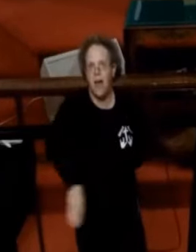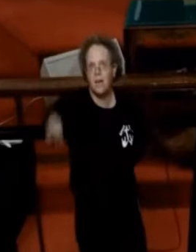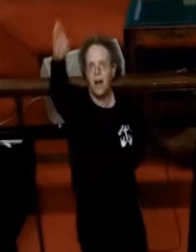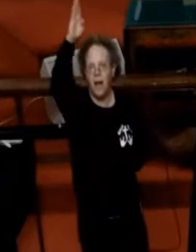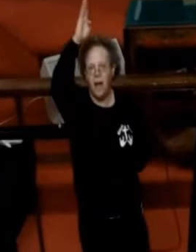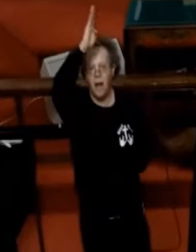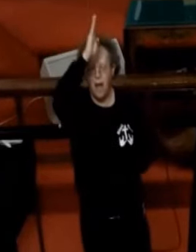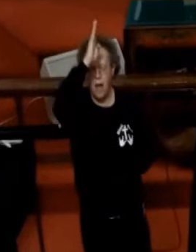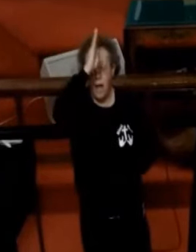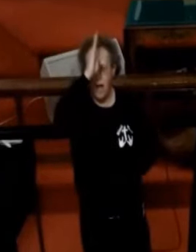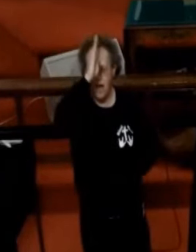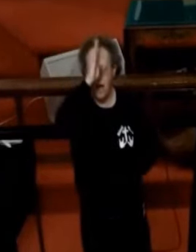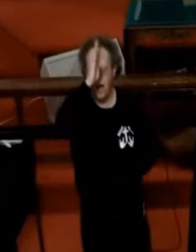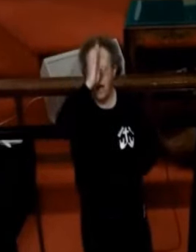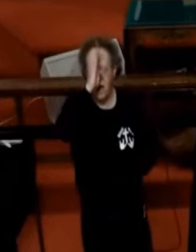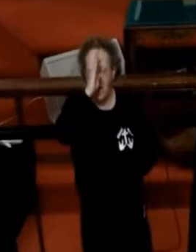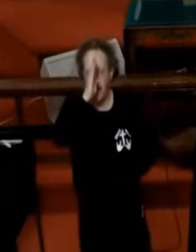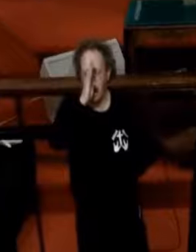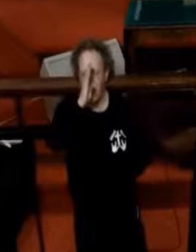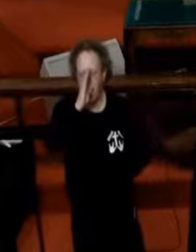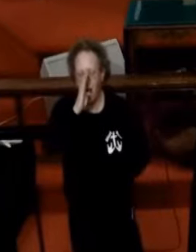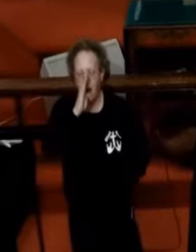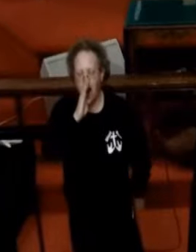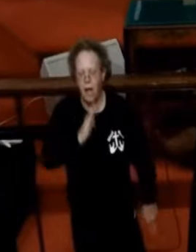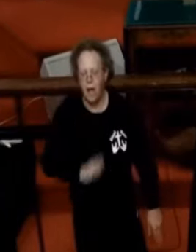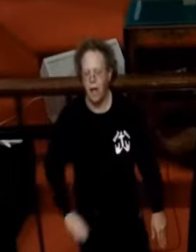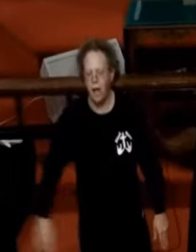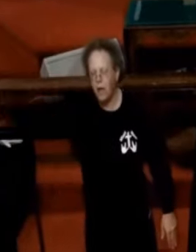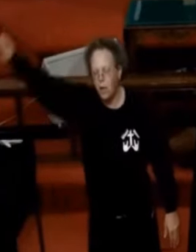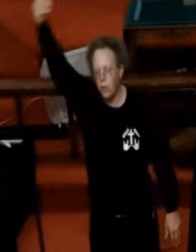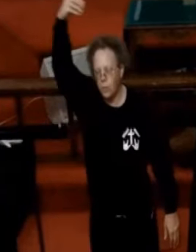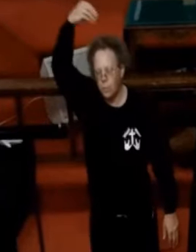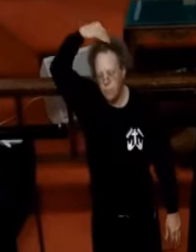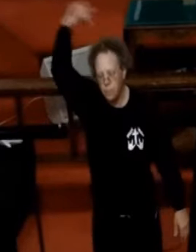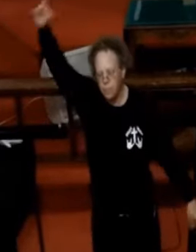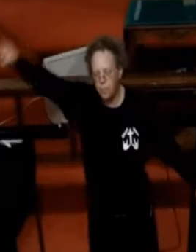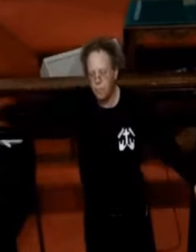(singing in a foreign language)